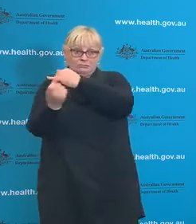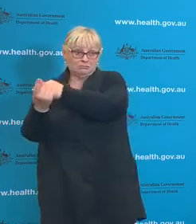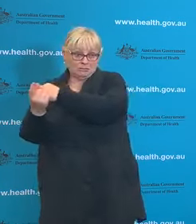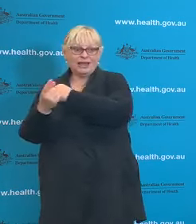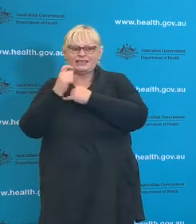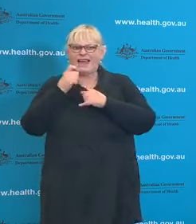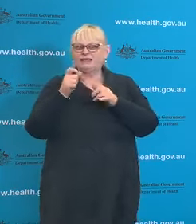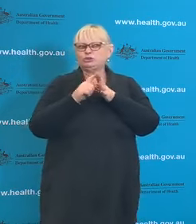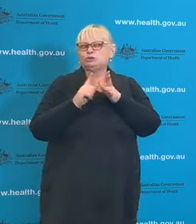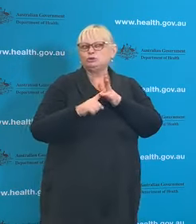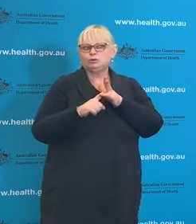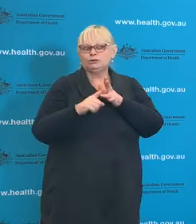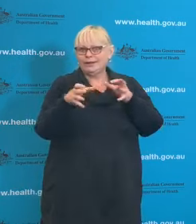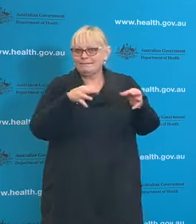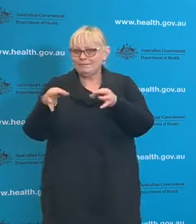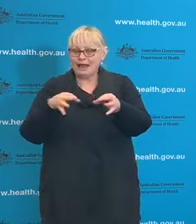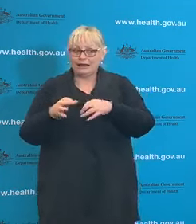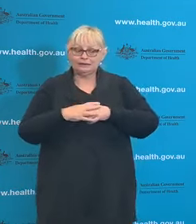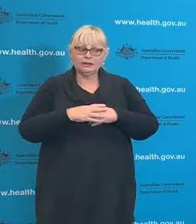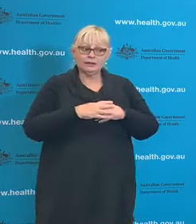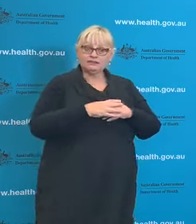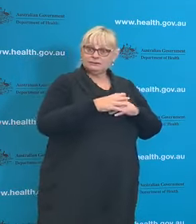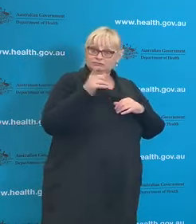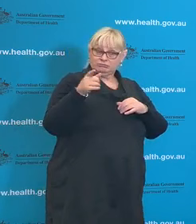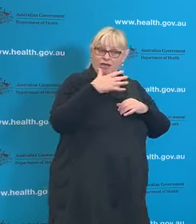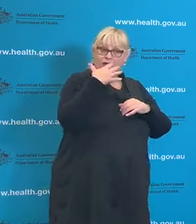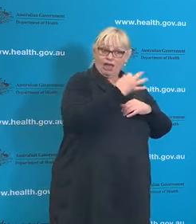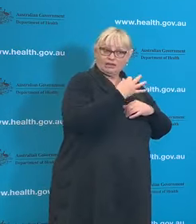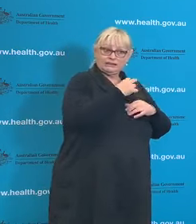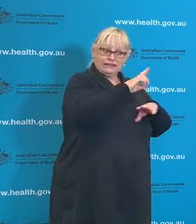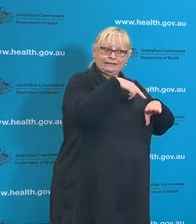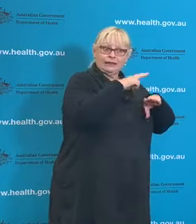But were they given any national advice before they made their own step here?